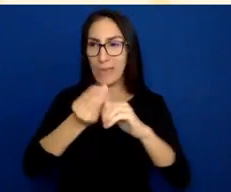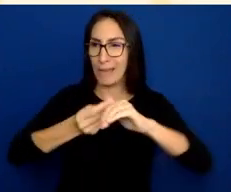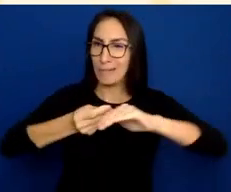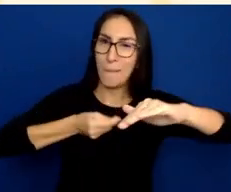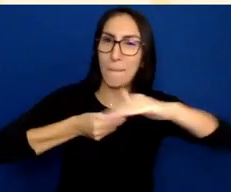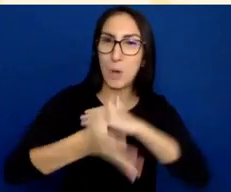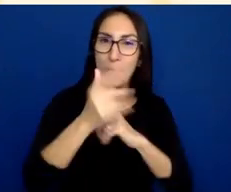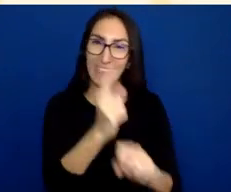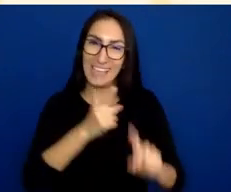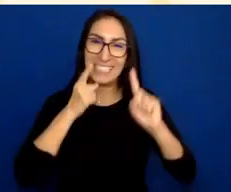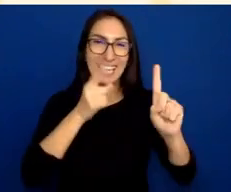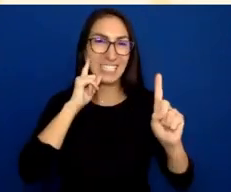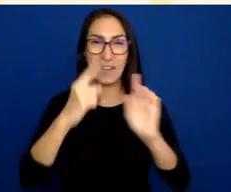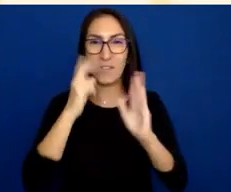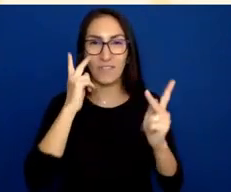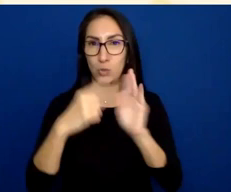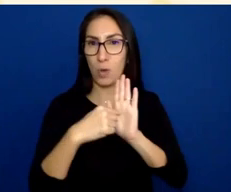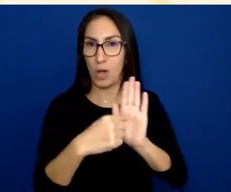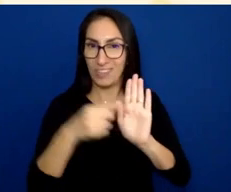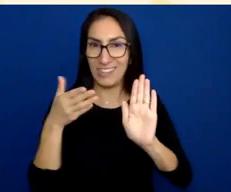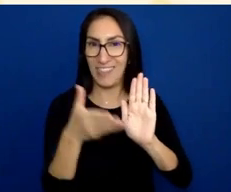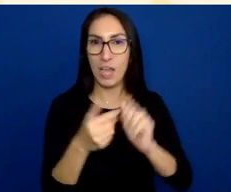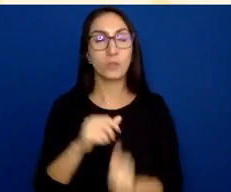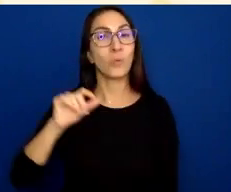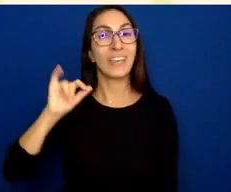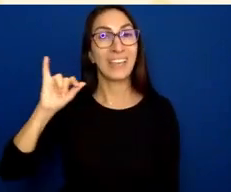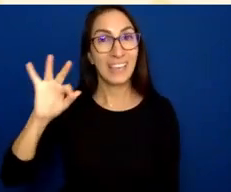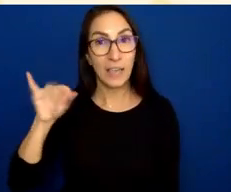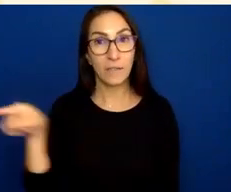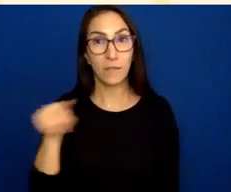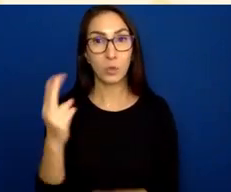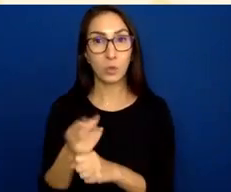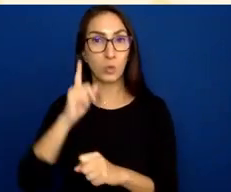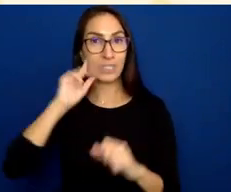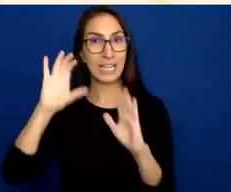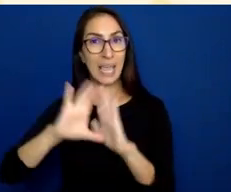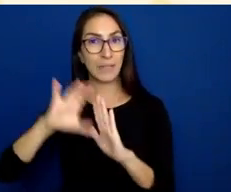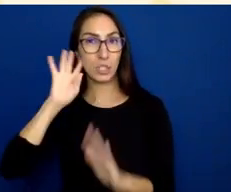of the content. If you're using images, use images that support the content,